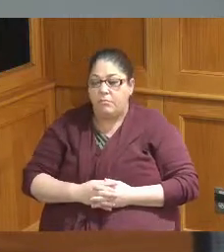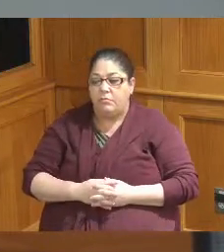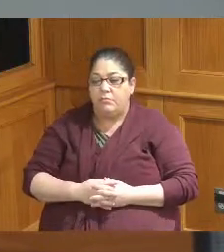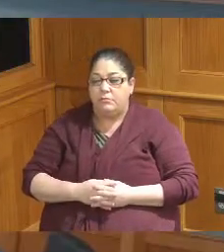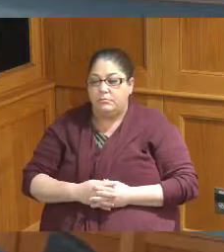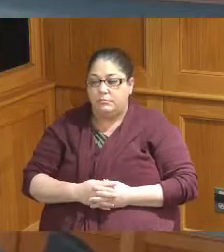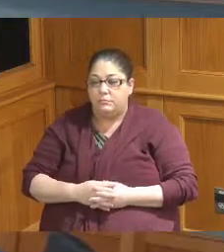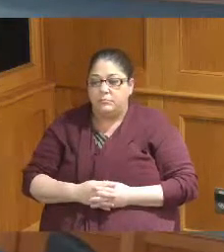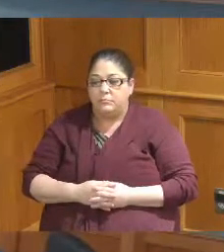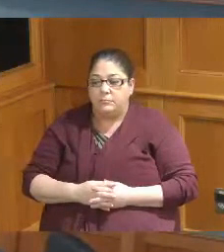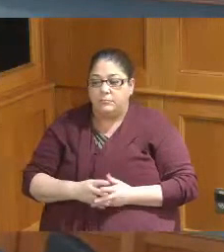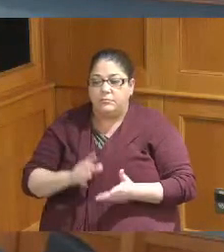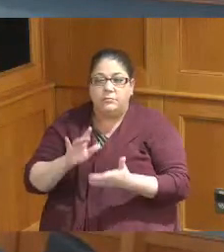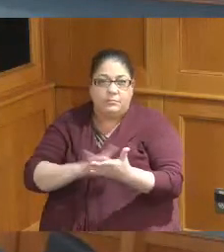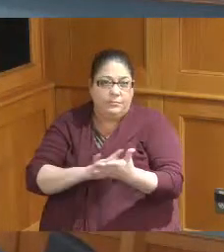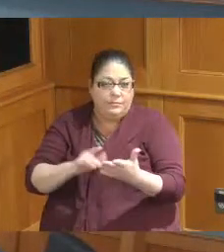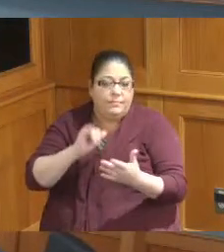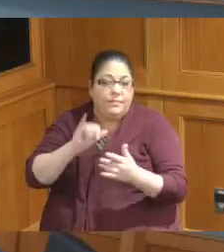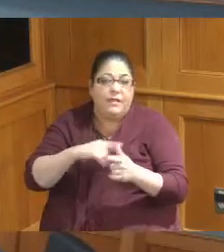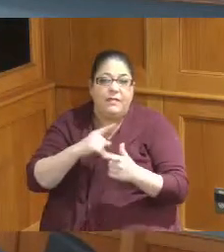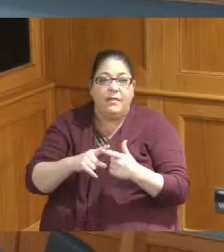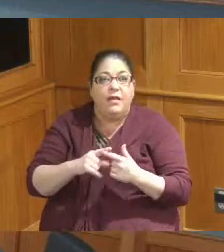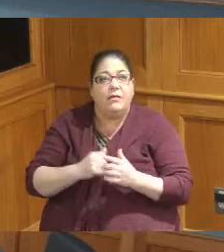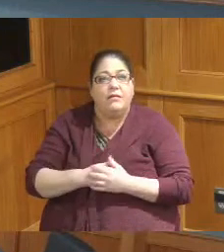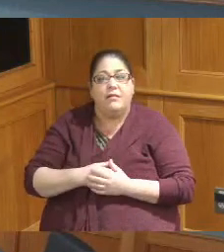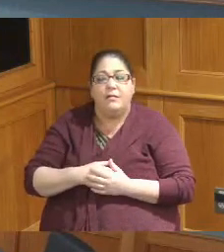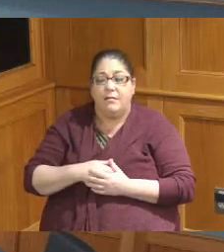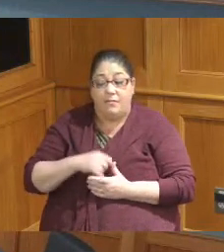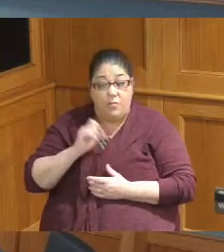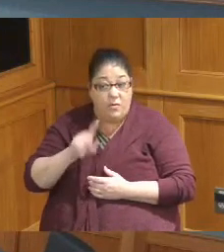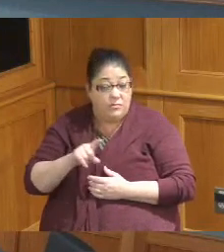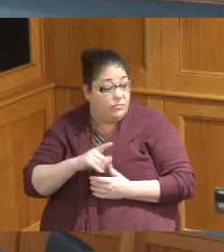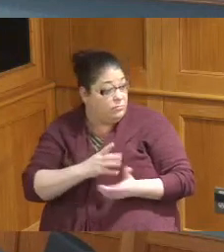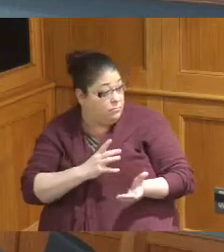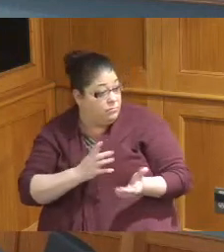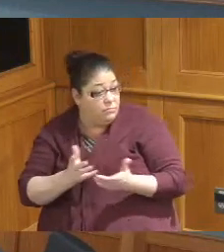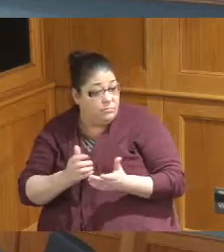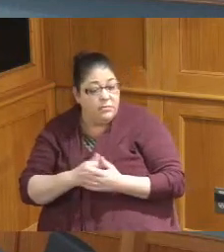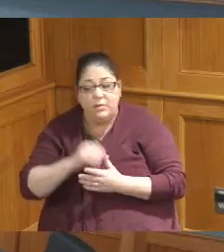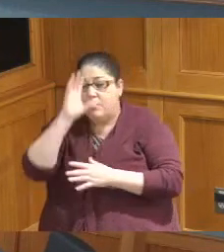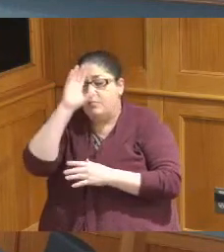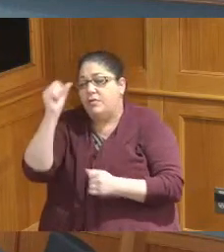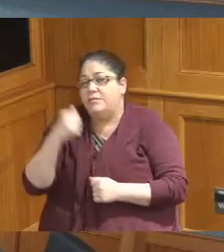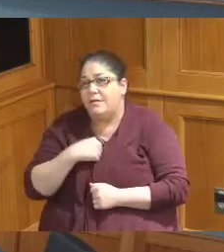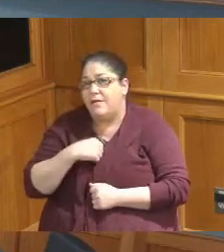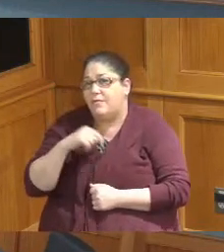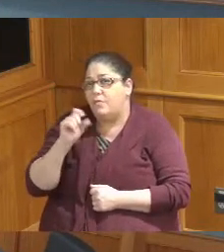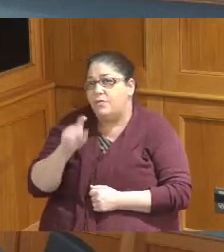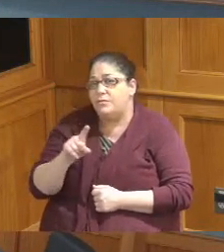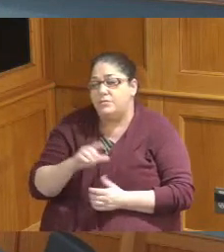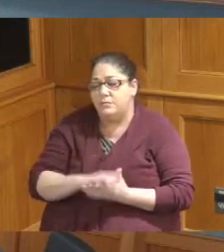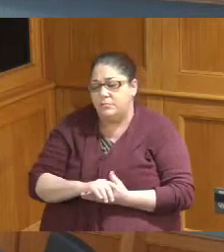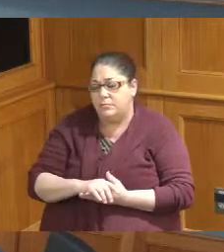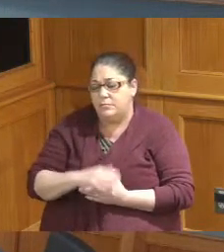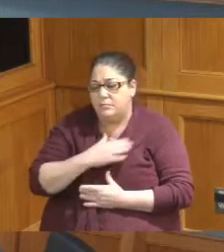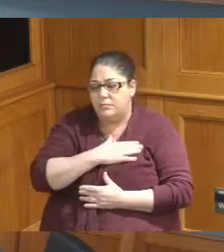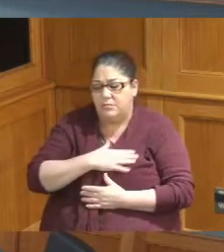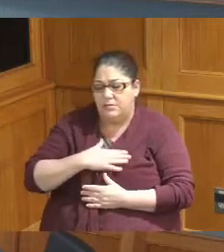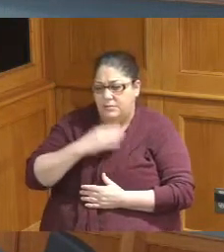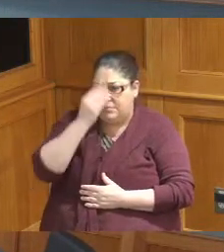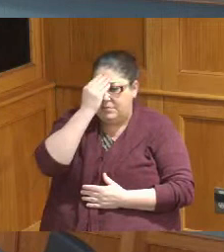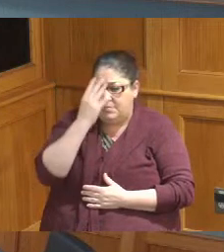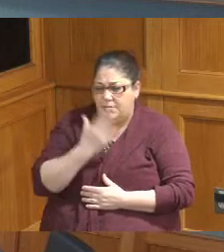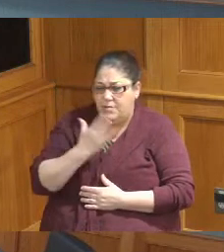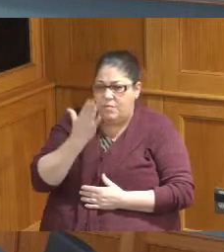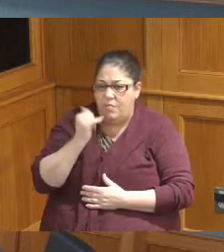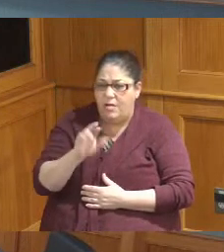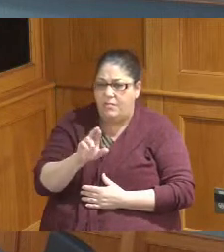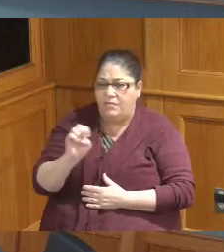and thank you I do have a couple questions can you identify why do we need to refinance how long did